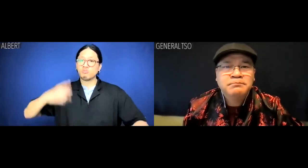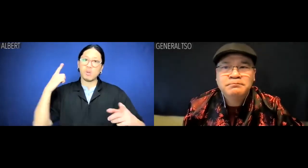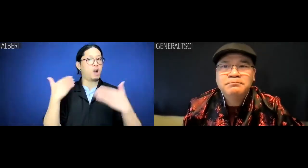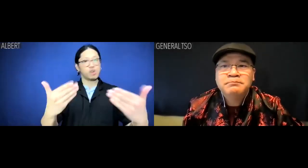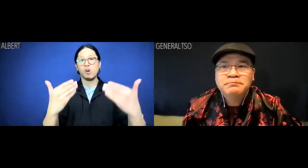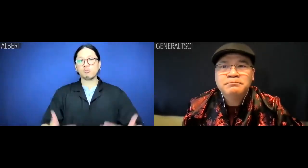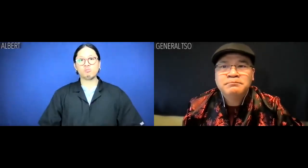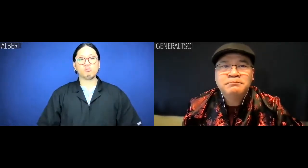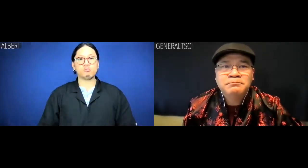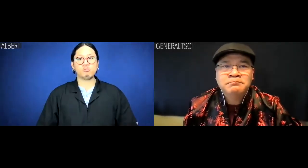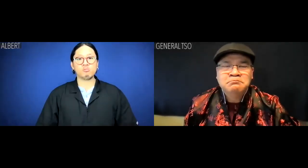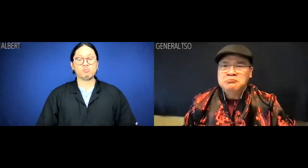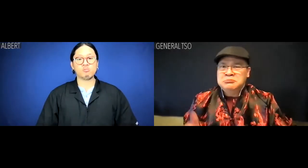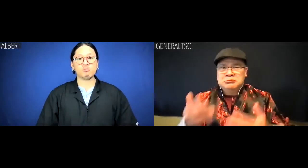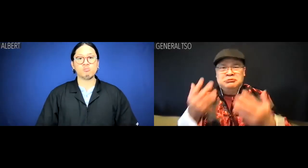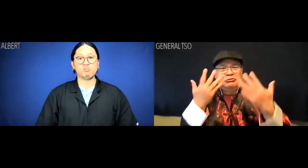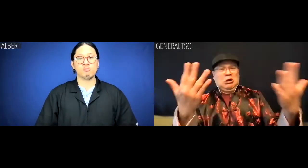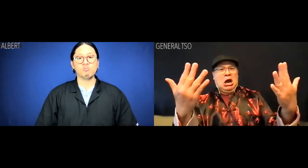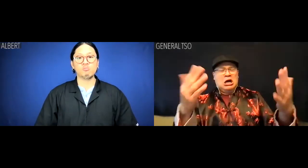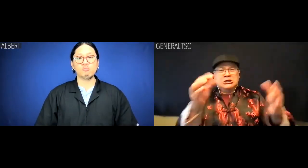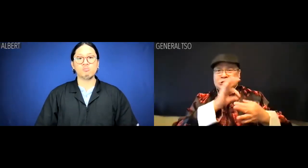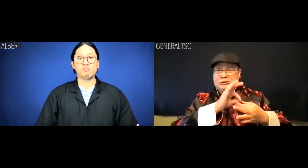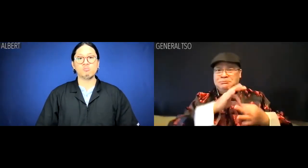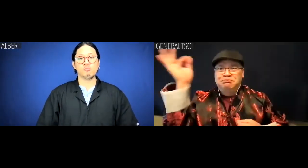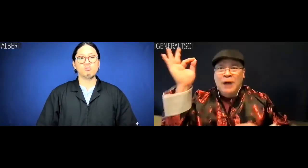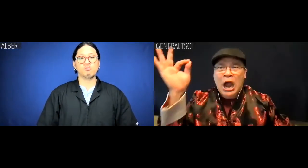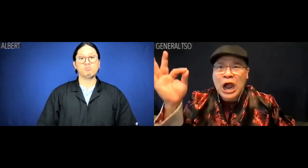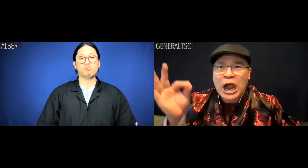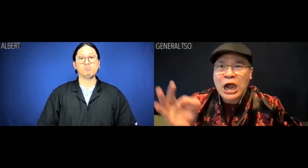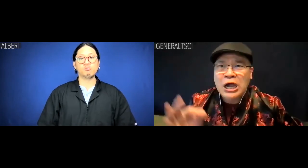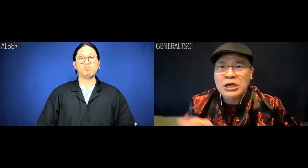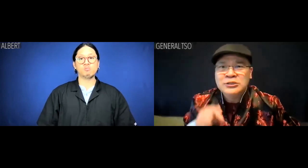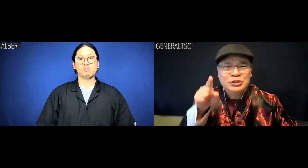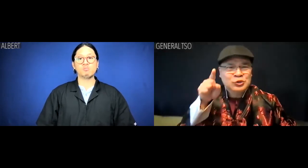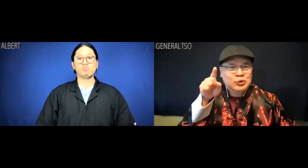Albert: Deal! General Tso: See, that's the spirit.